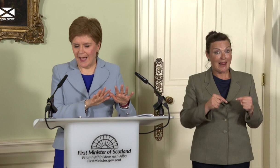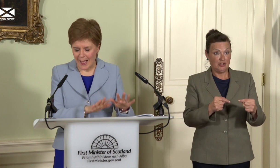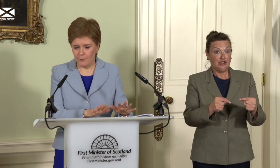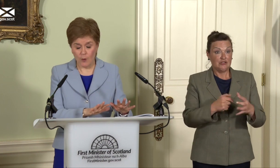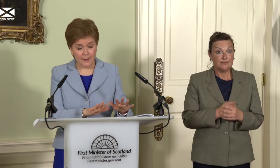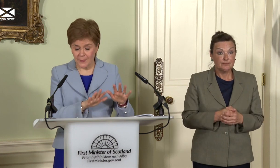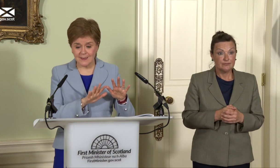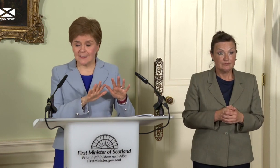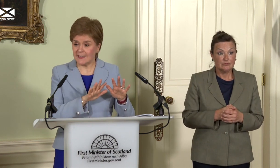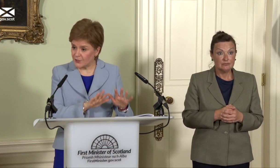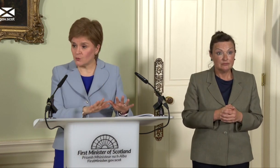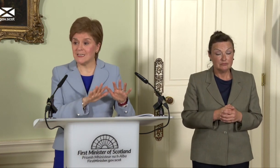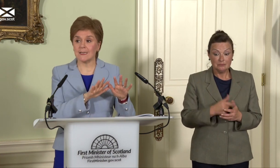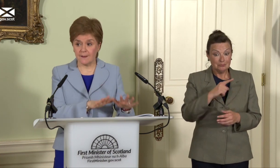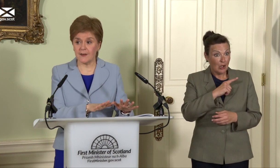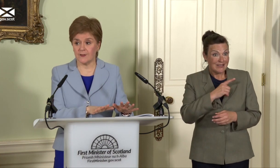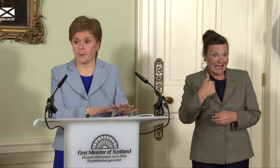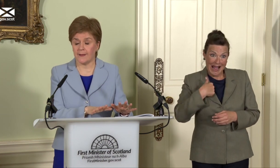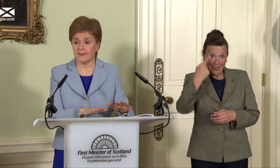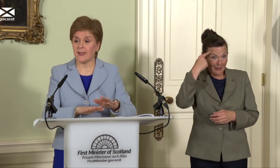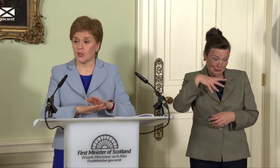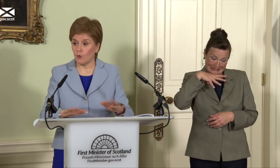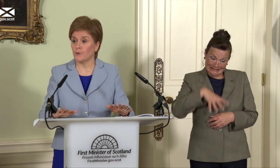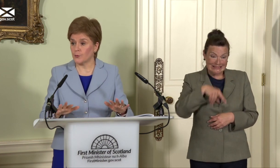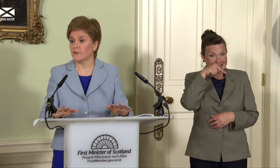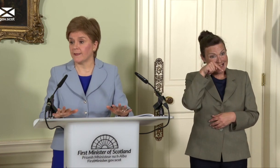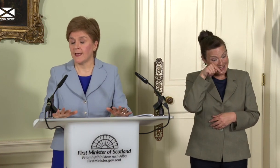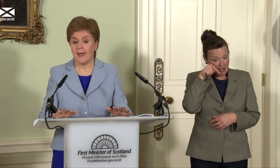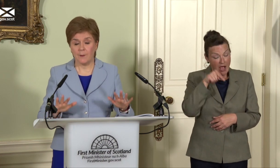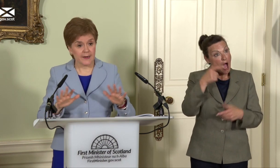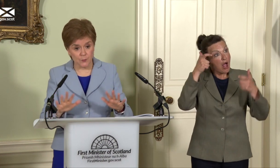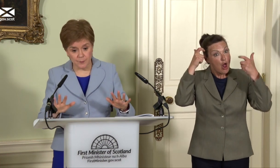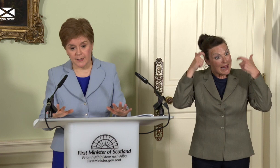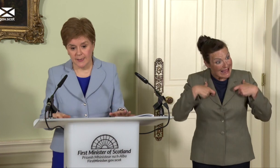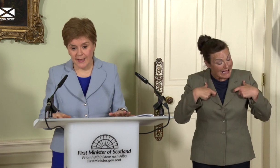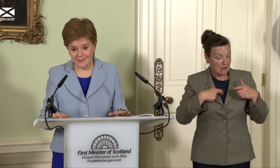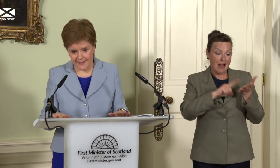have what I think is essential to deliver independence a lawful process. And I would be less